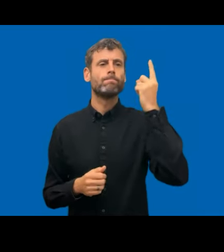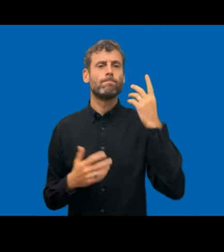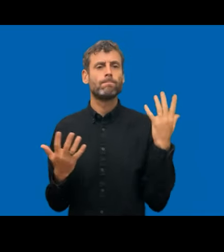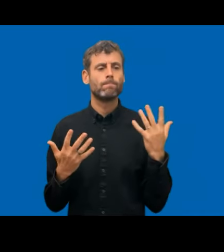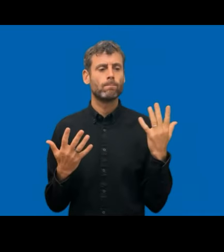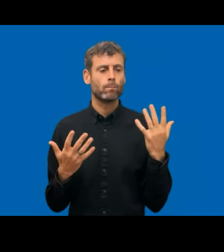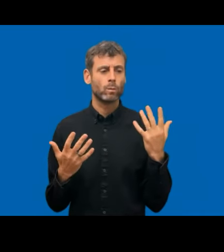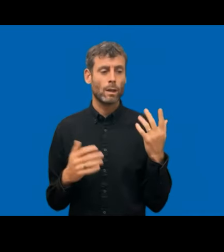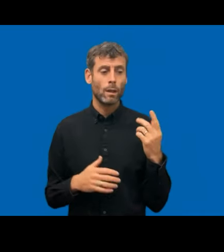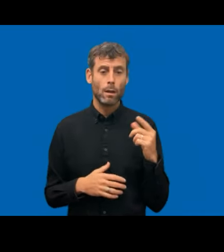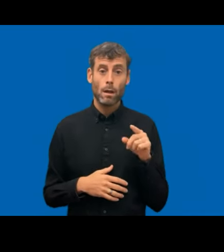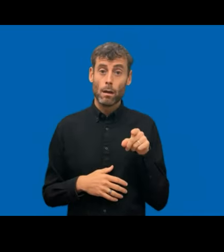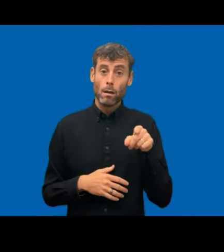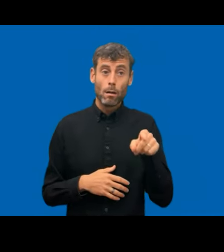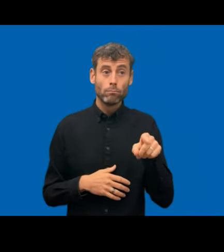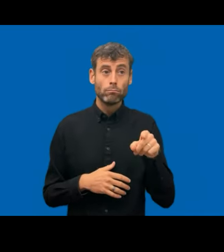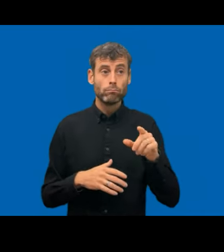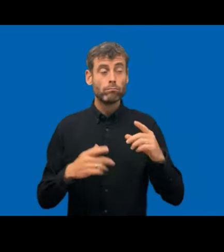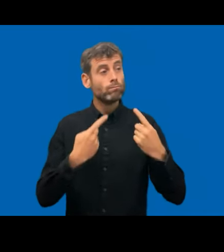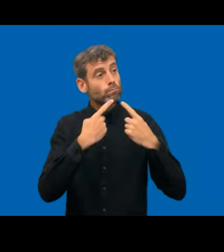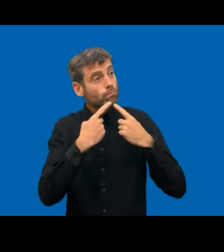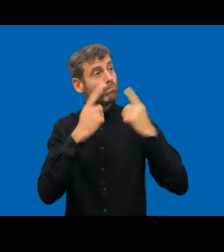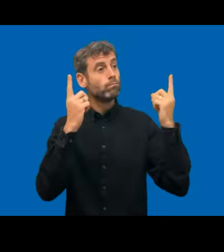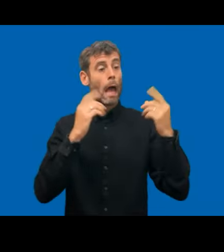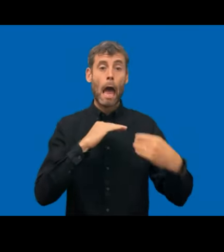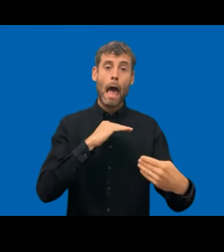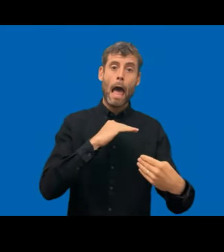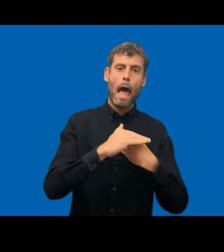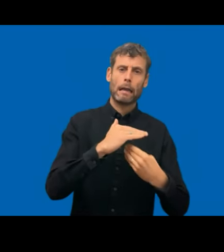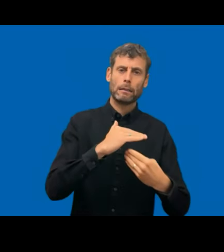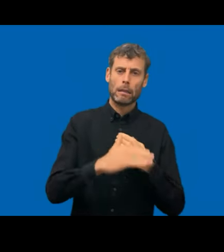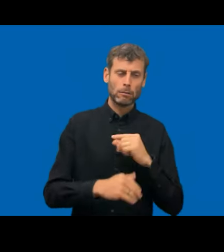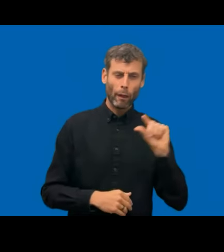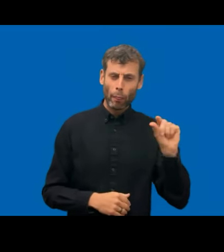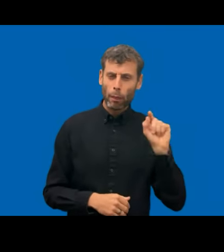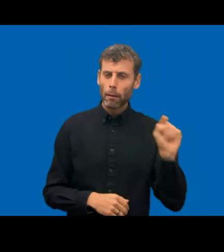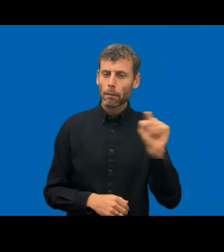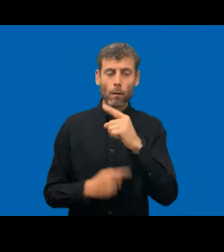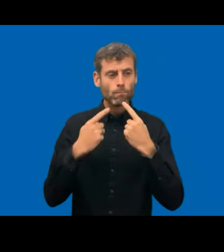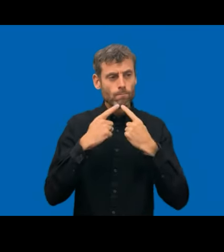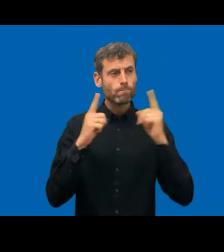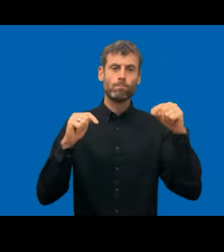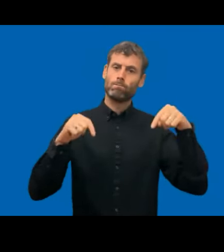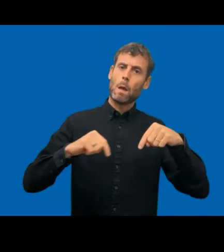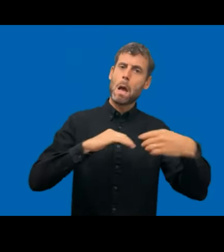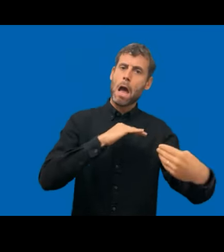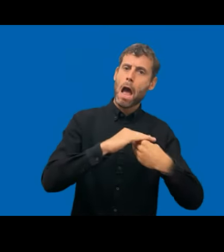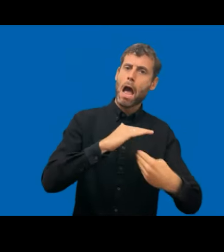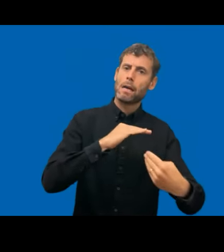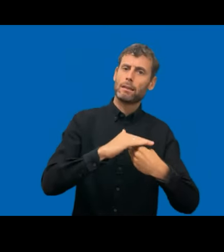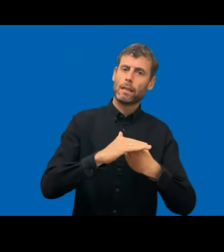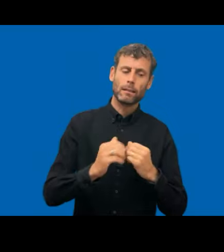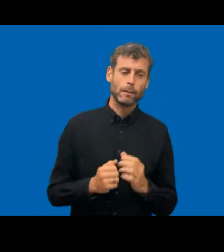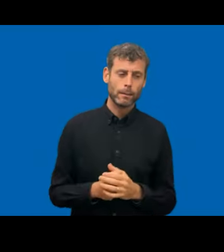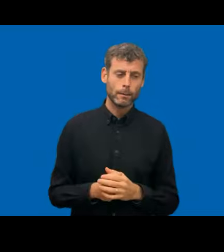accessibility status. So we decided to put this into the list and there's information and a lot of